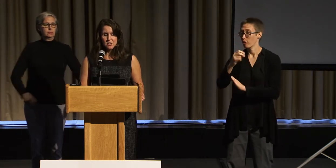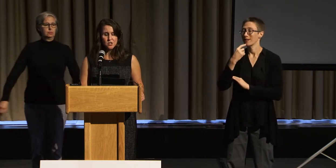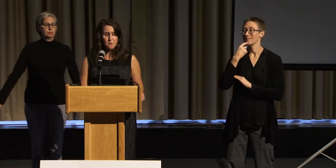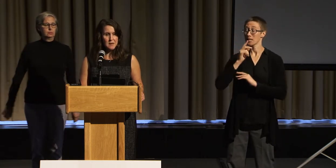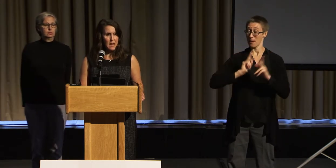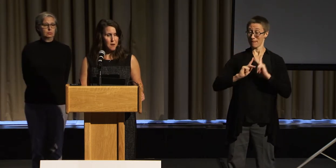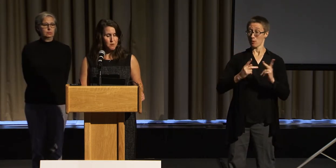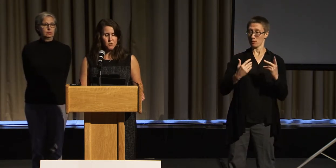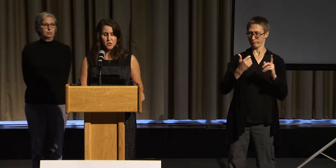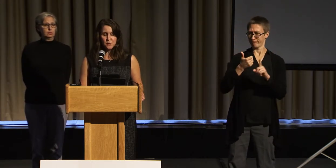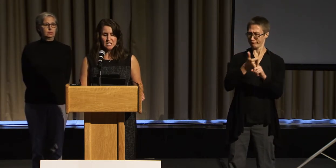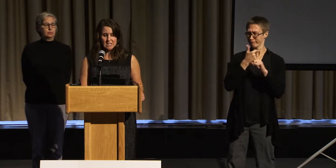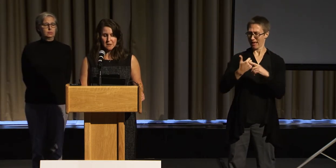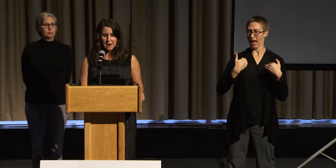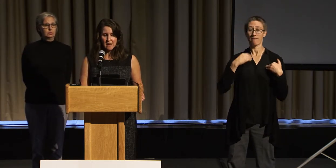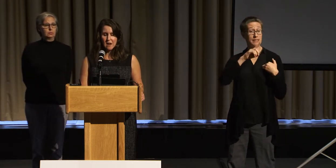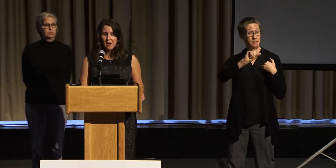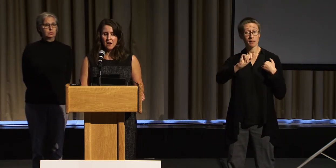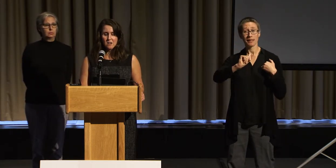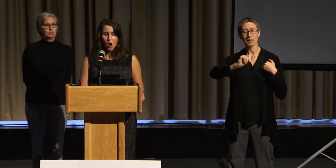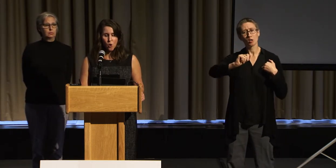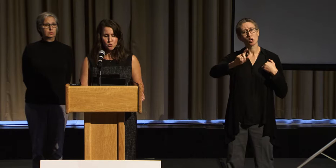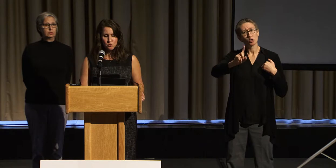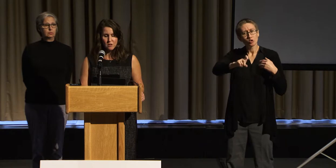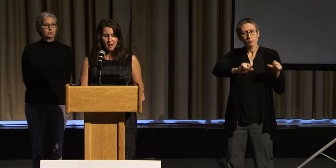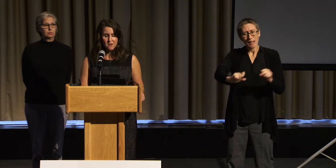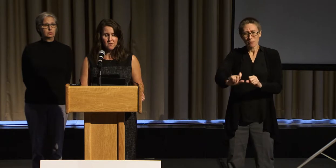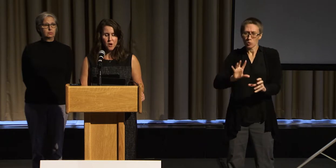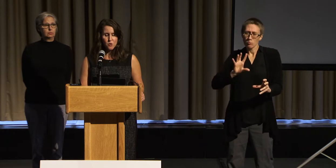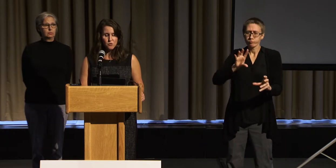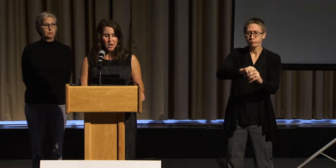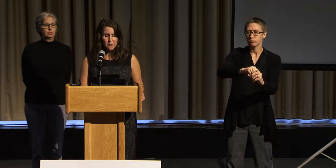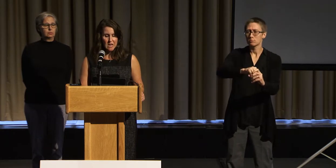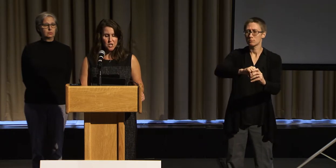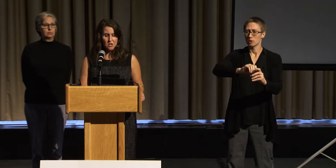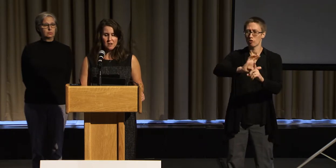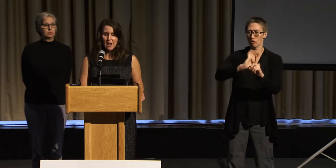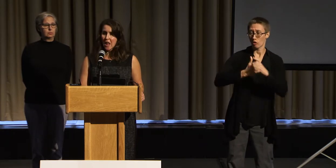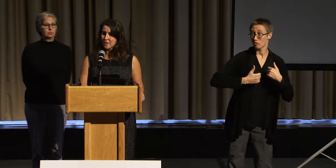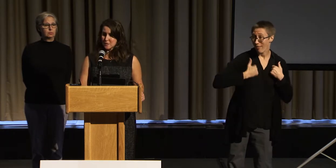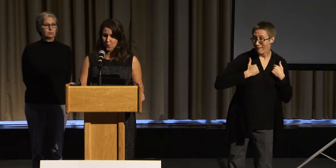should be able to participate in cultural life, recreation, and sports."